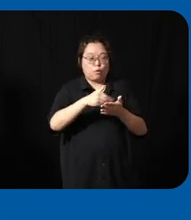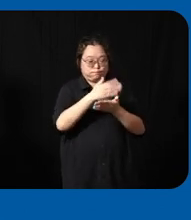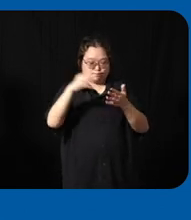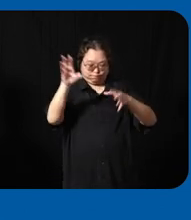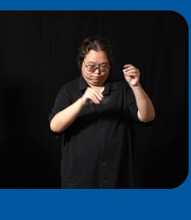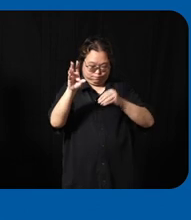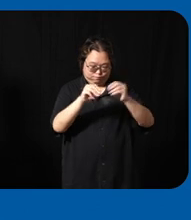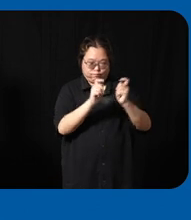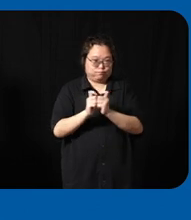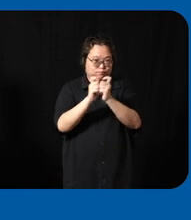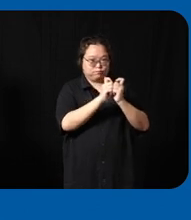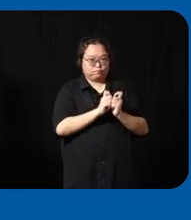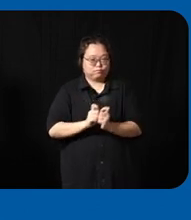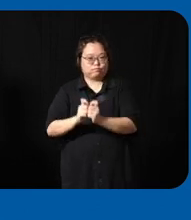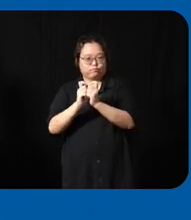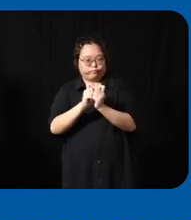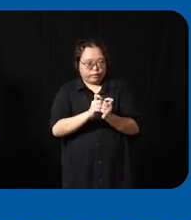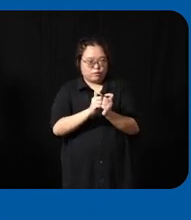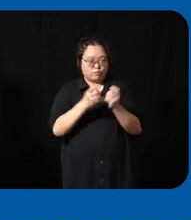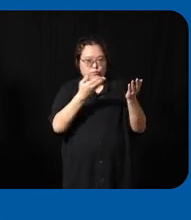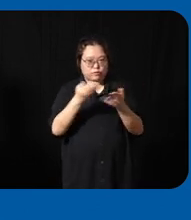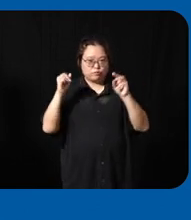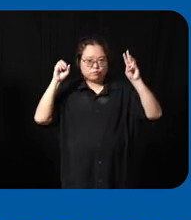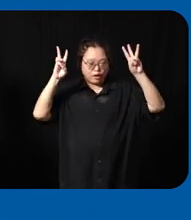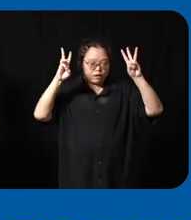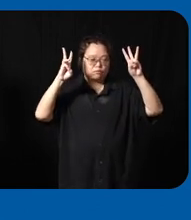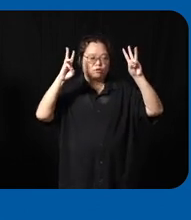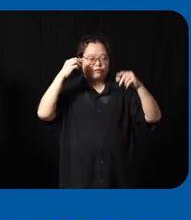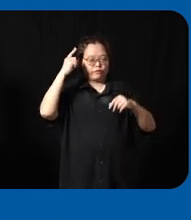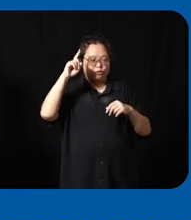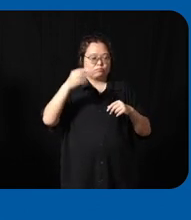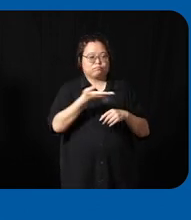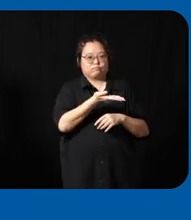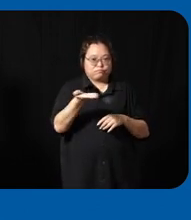raise the awareness of person with disabilities as such Technologies available and the other